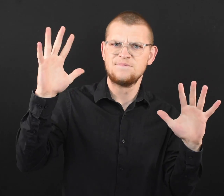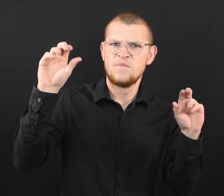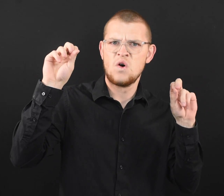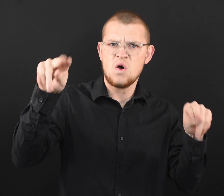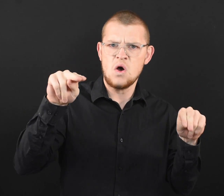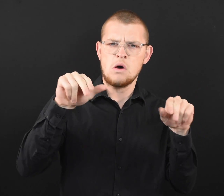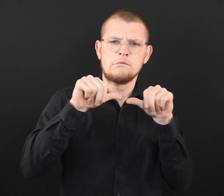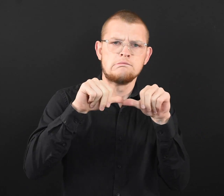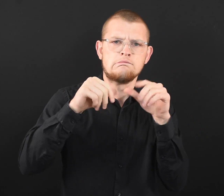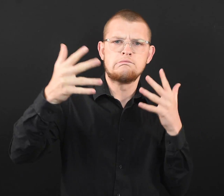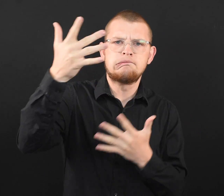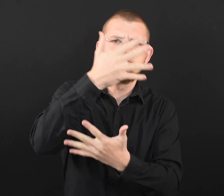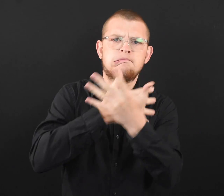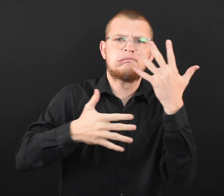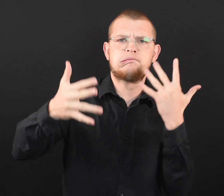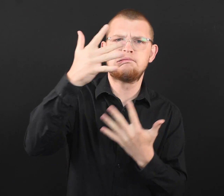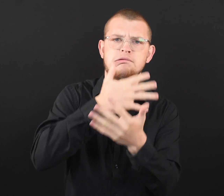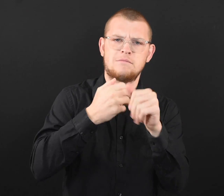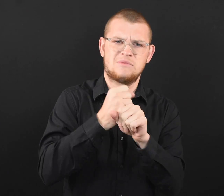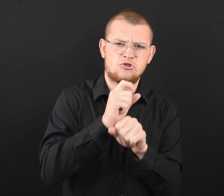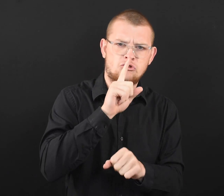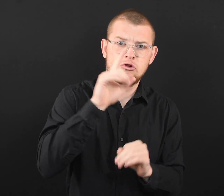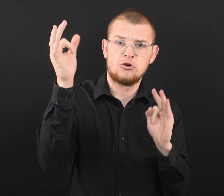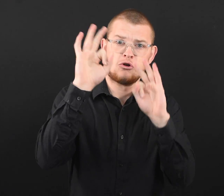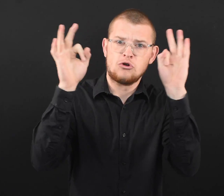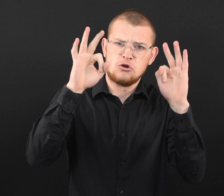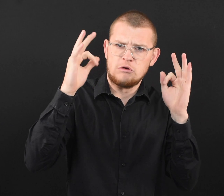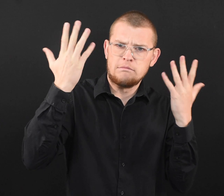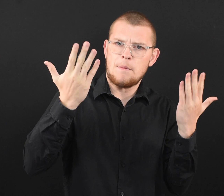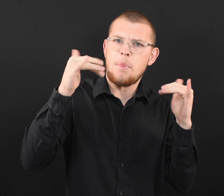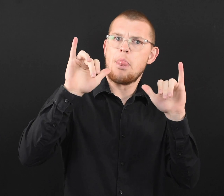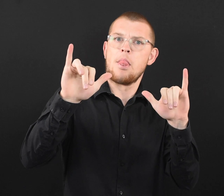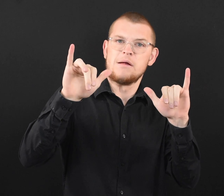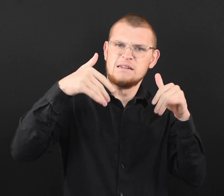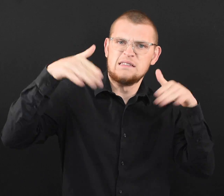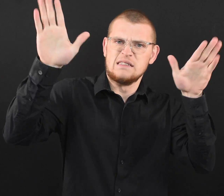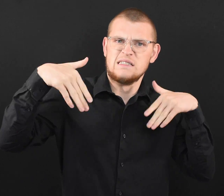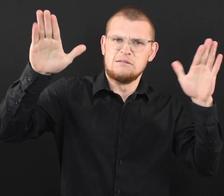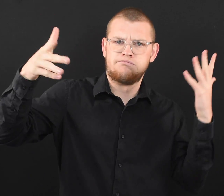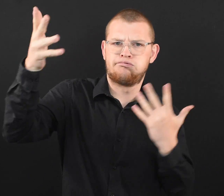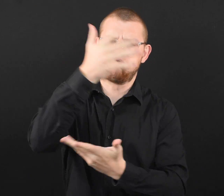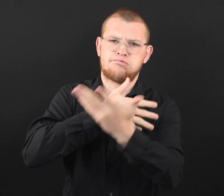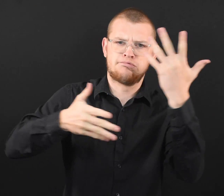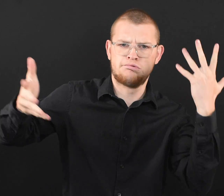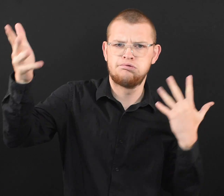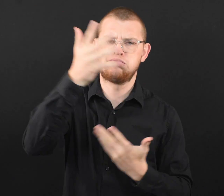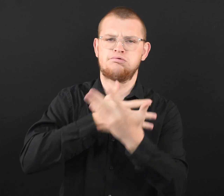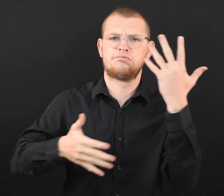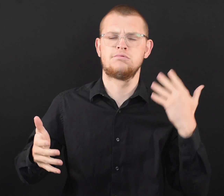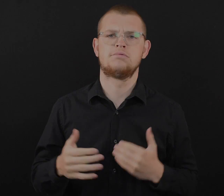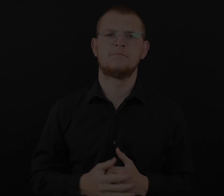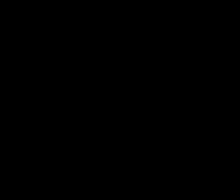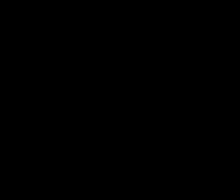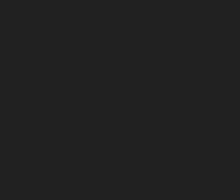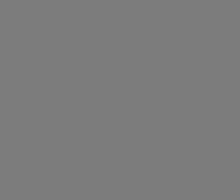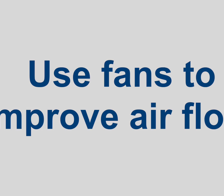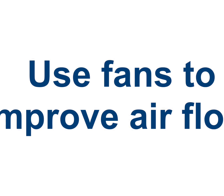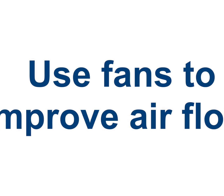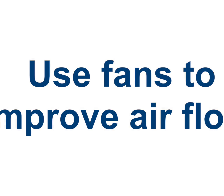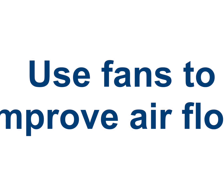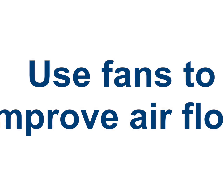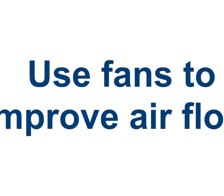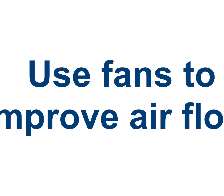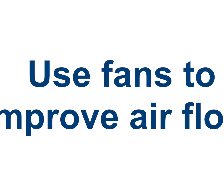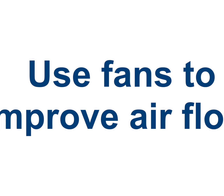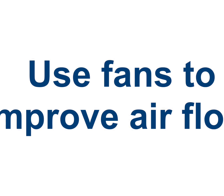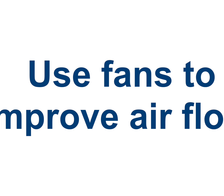after your visitors leave to help remove virus particles that might be in the air.